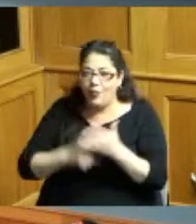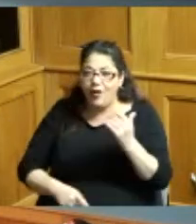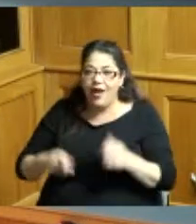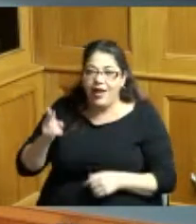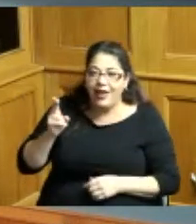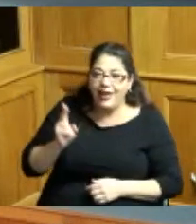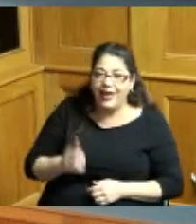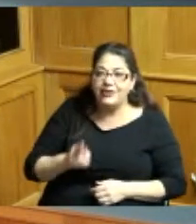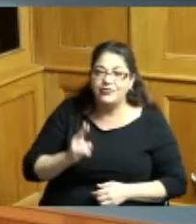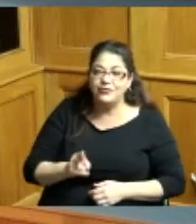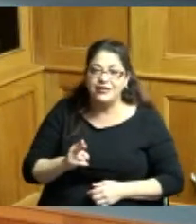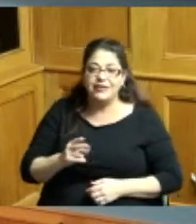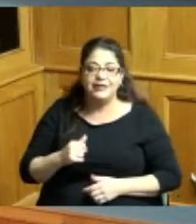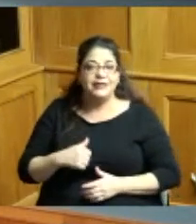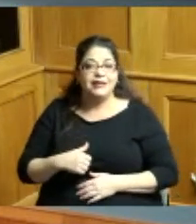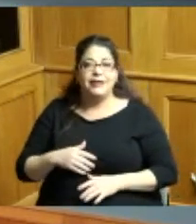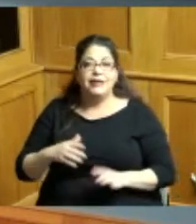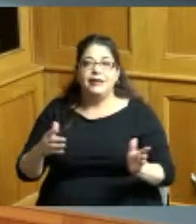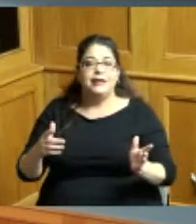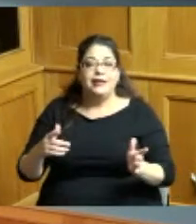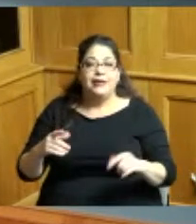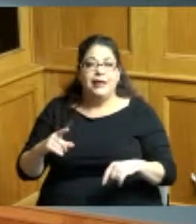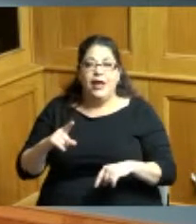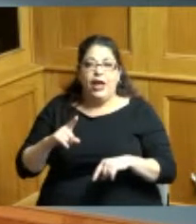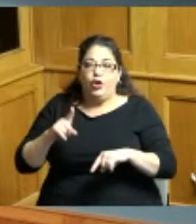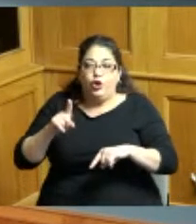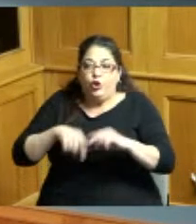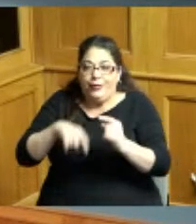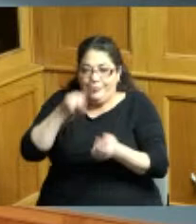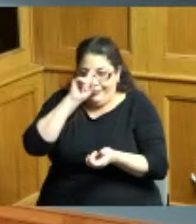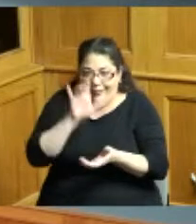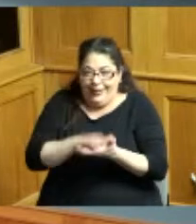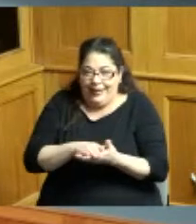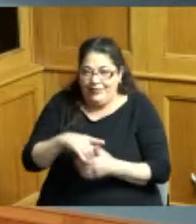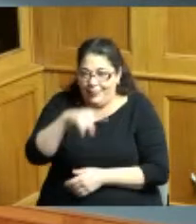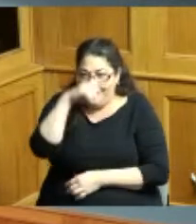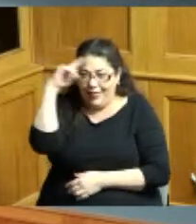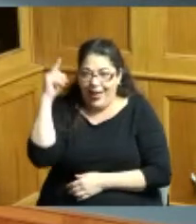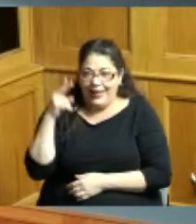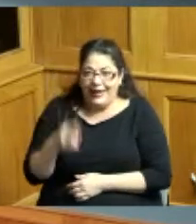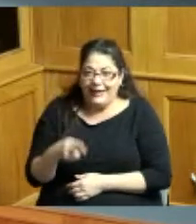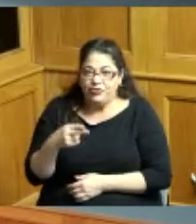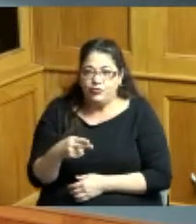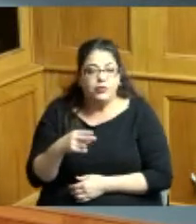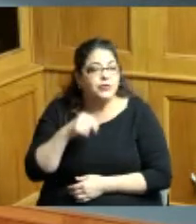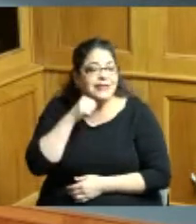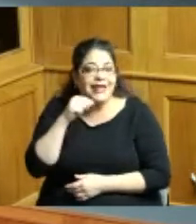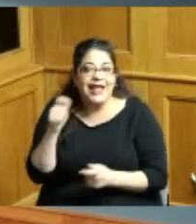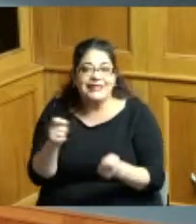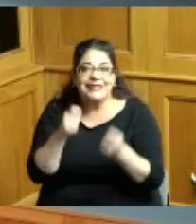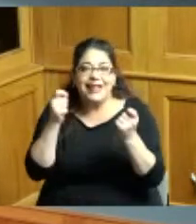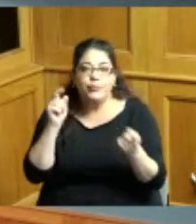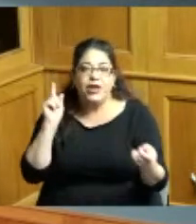because I could I was could not believe that black history was not celebrated until I came and